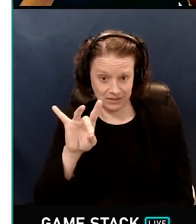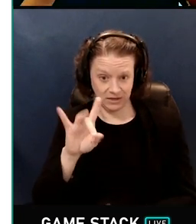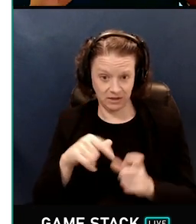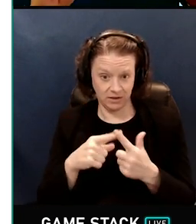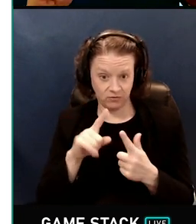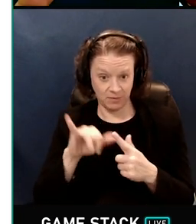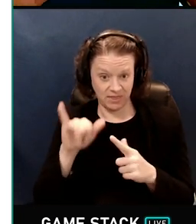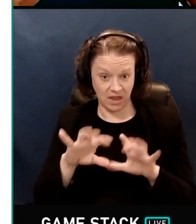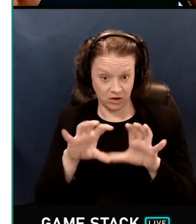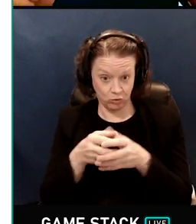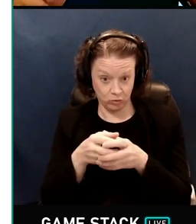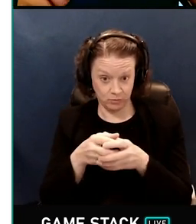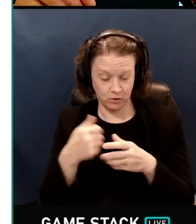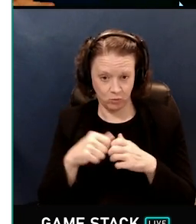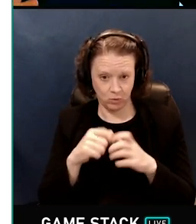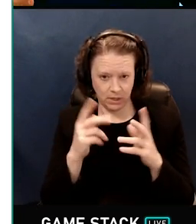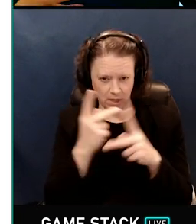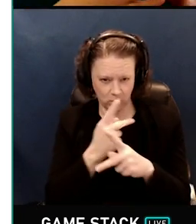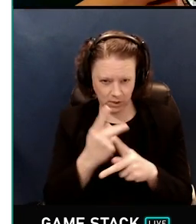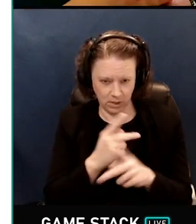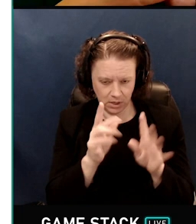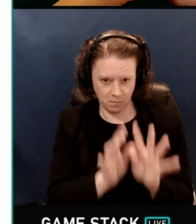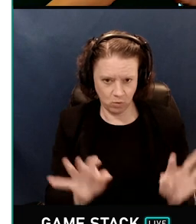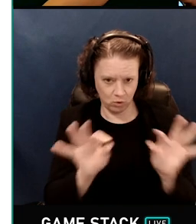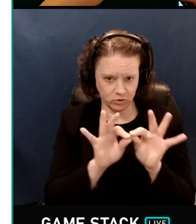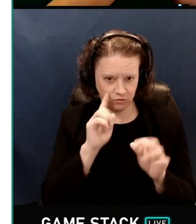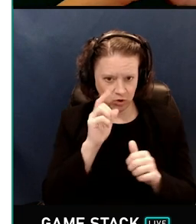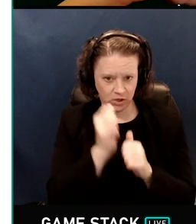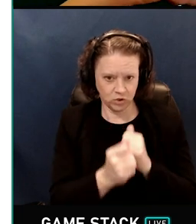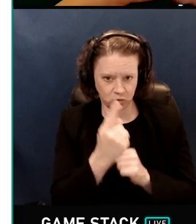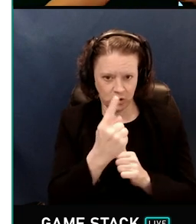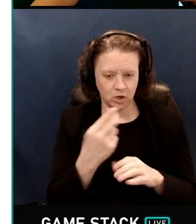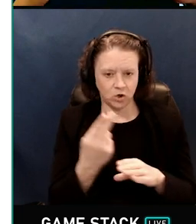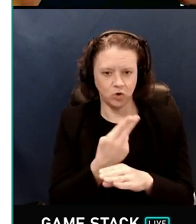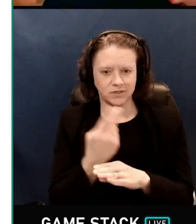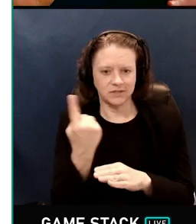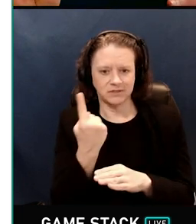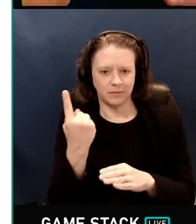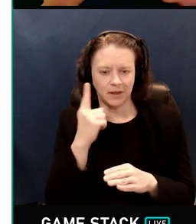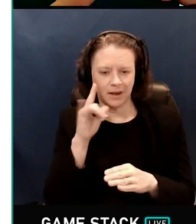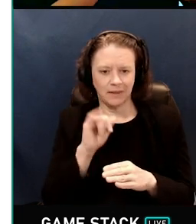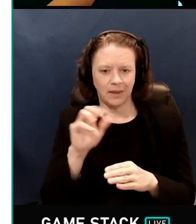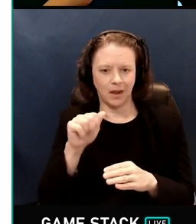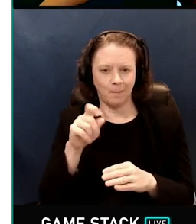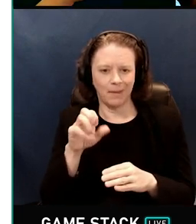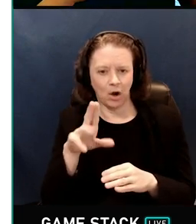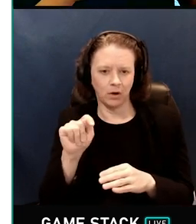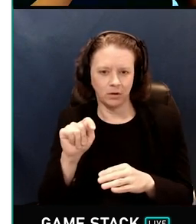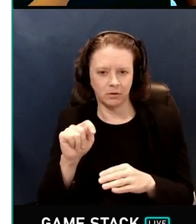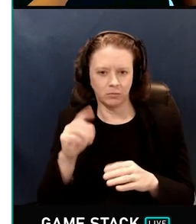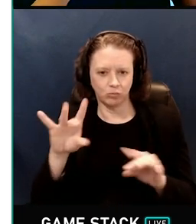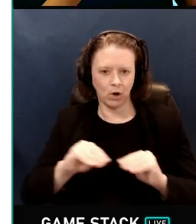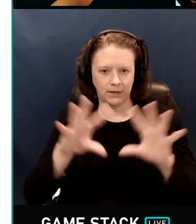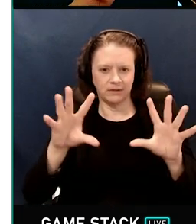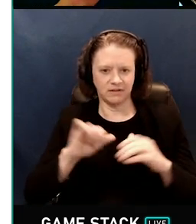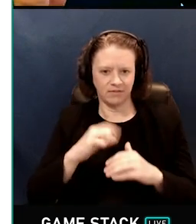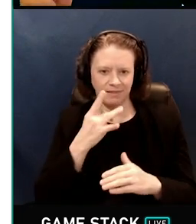an importance for each one using something like the apparent brightness of the light at the point that we're sampling.